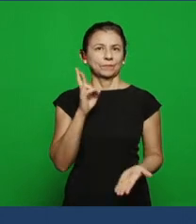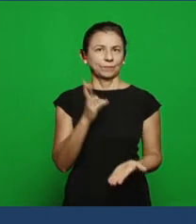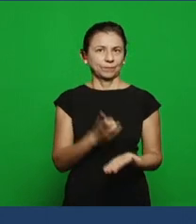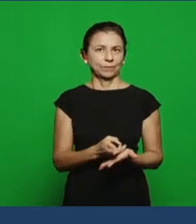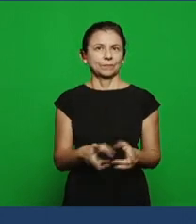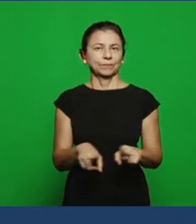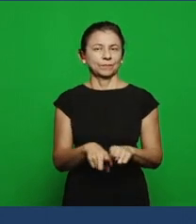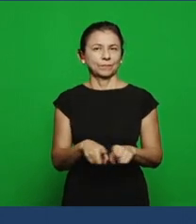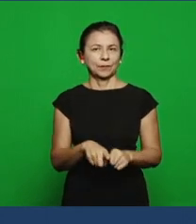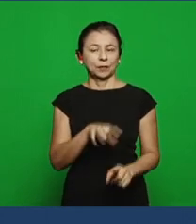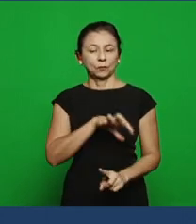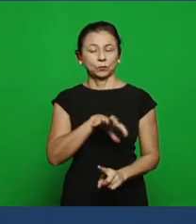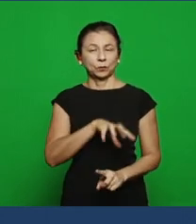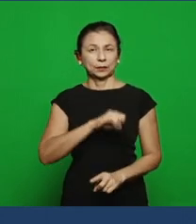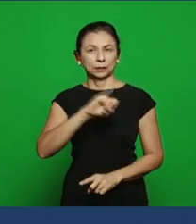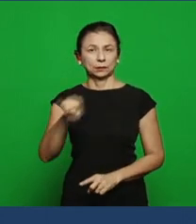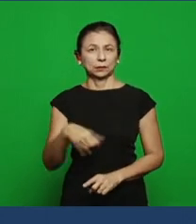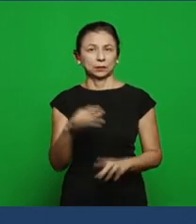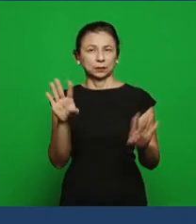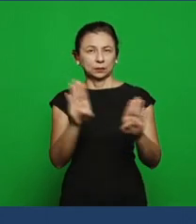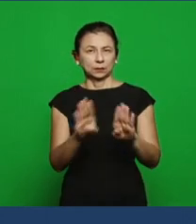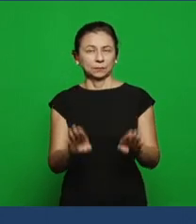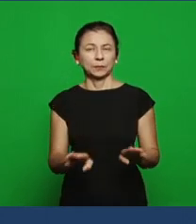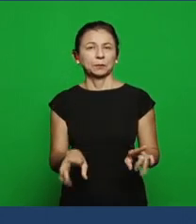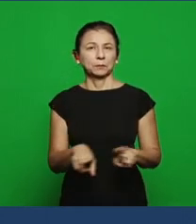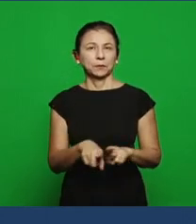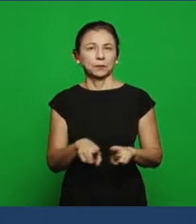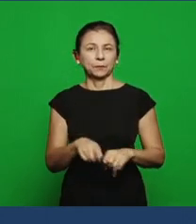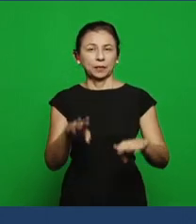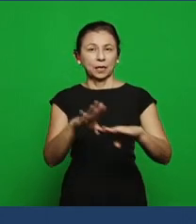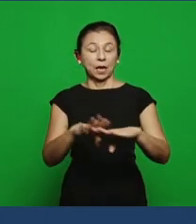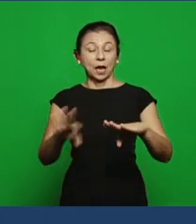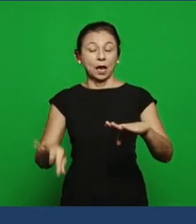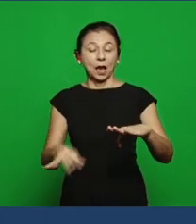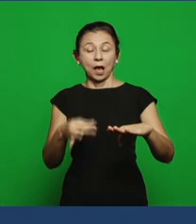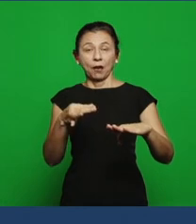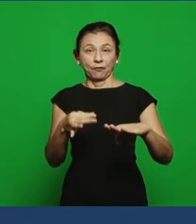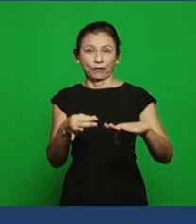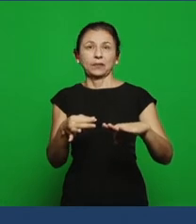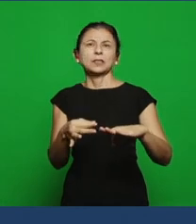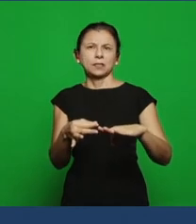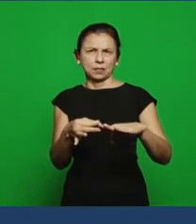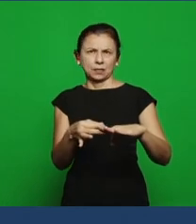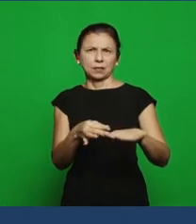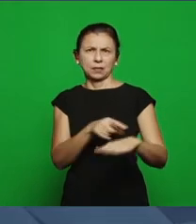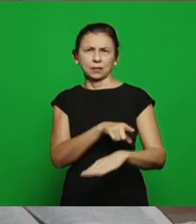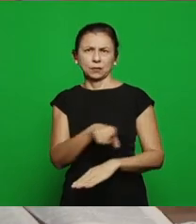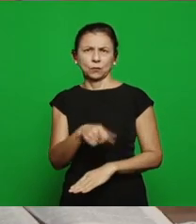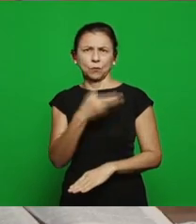placed was the taking of the vineyard and the Naboth's death, which brought to Ahab